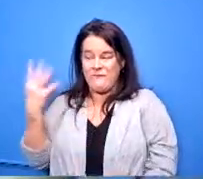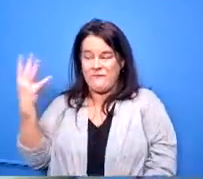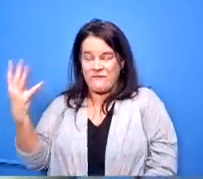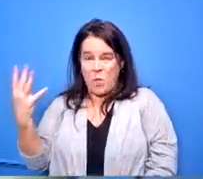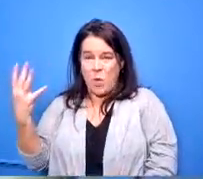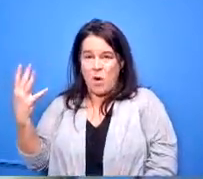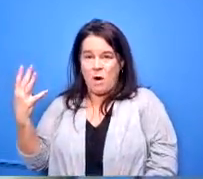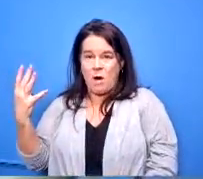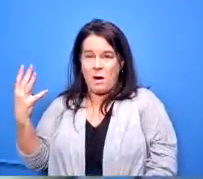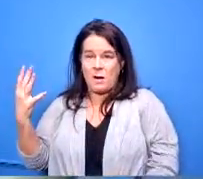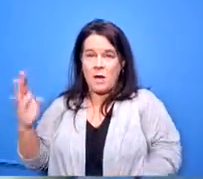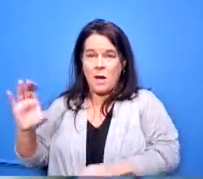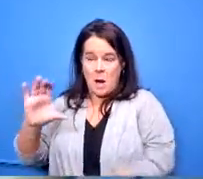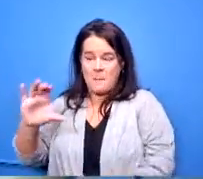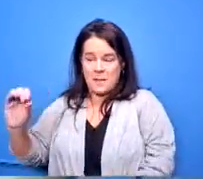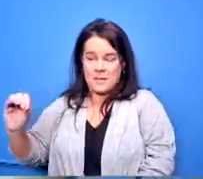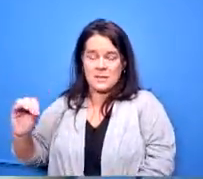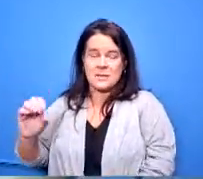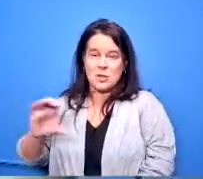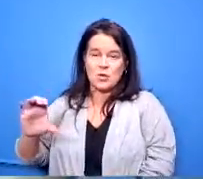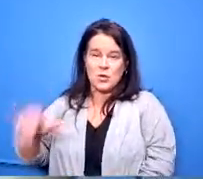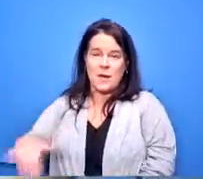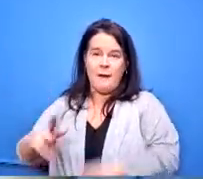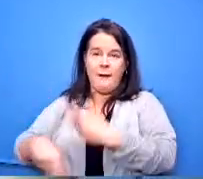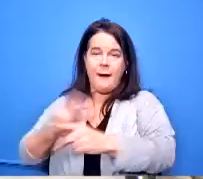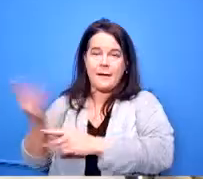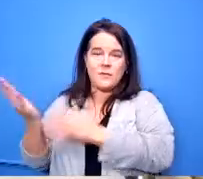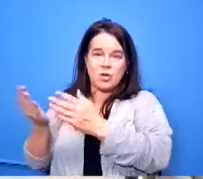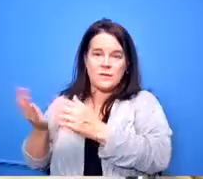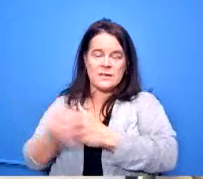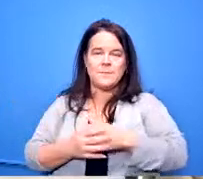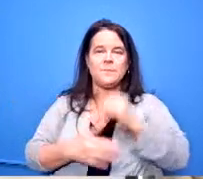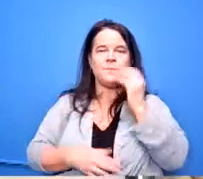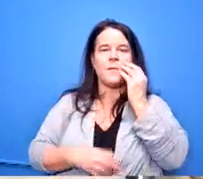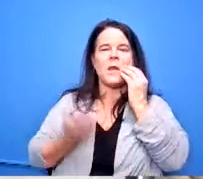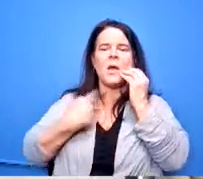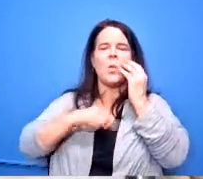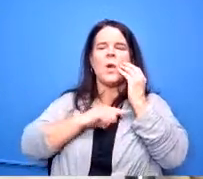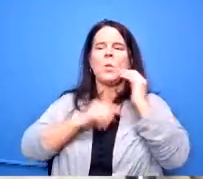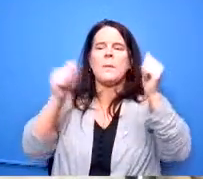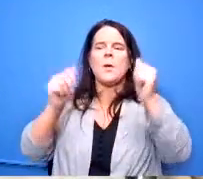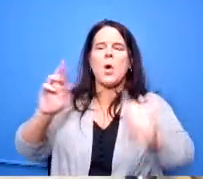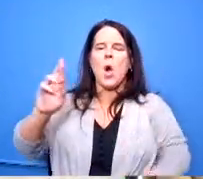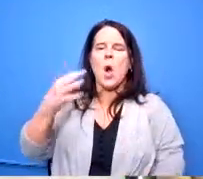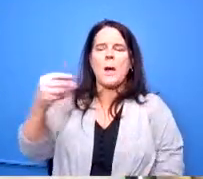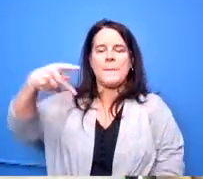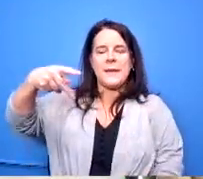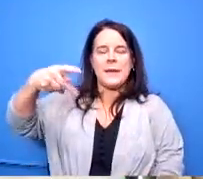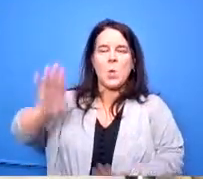are within range when we put out an rfp we opened it up to anyone and we actually had a